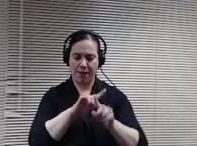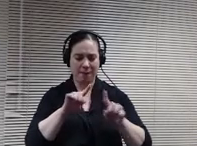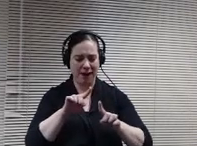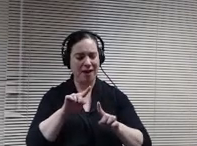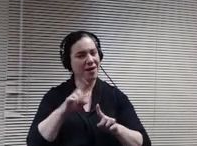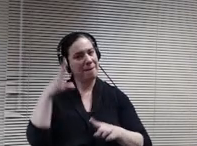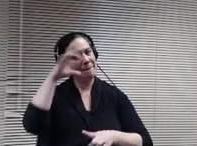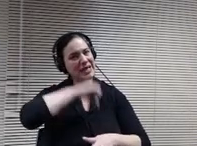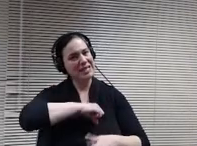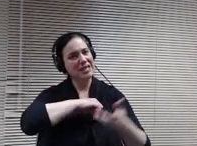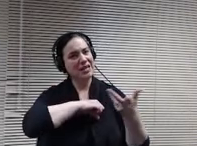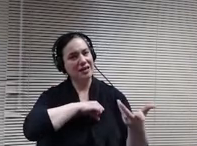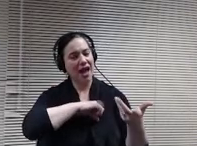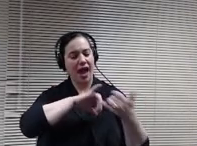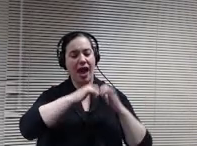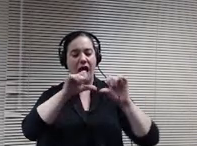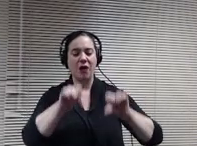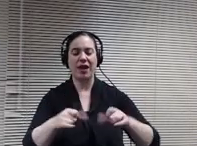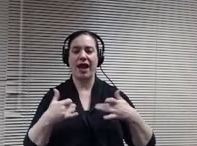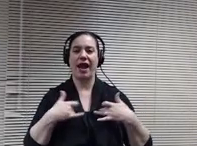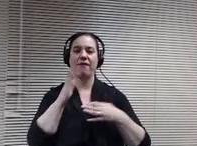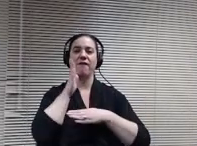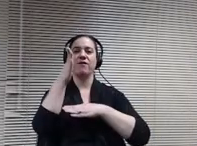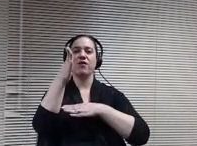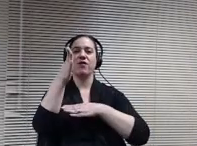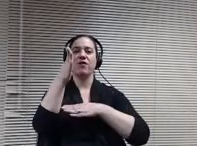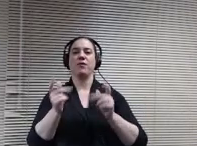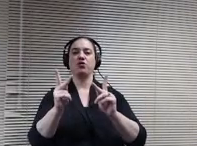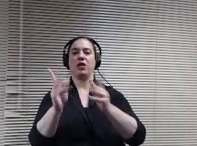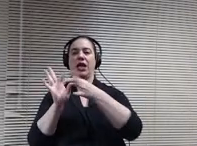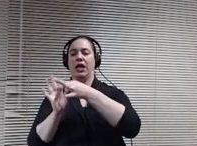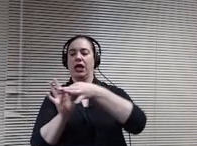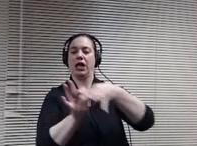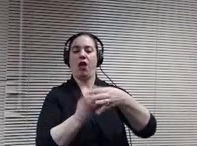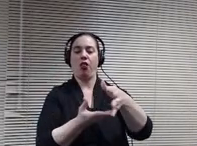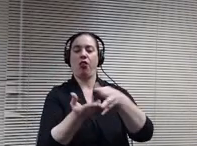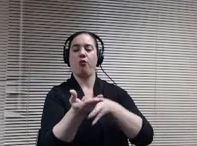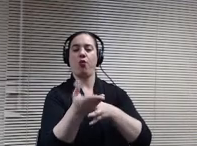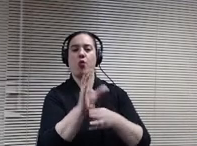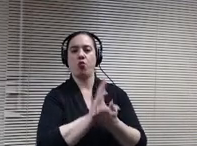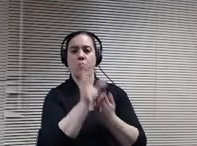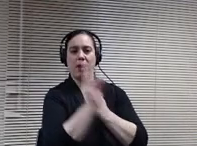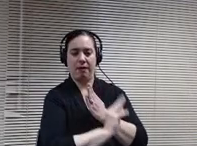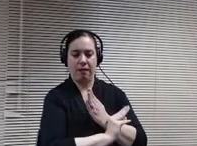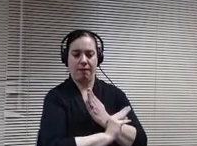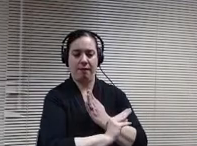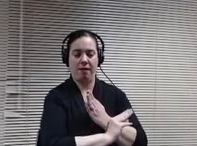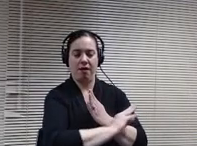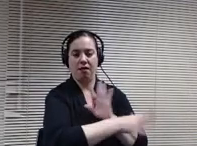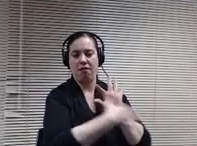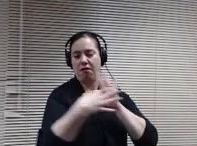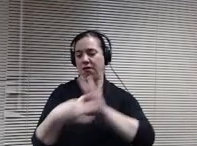future opportunity connected through a curriculum and then to the space to fulfill the students needs? And I really feel like the research that